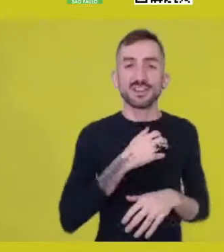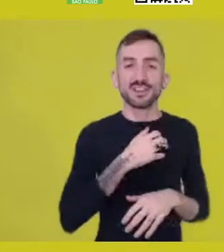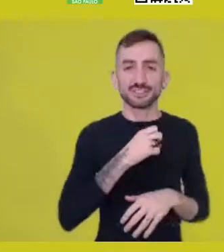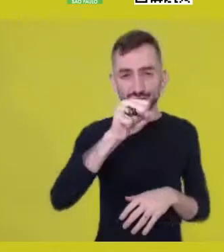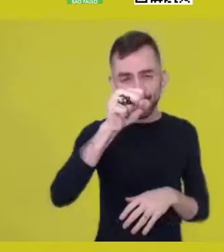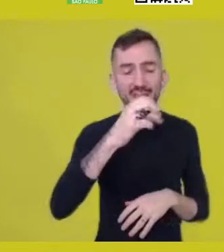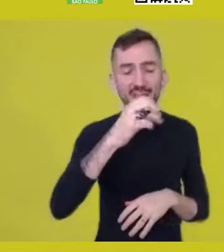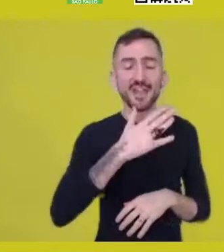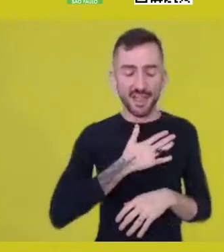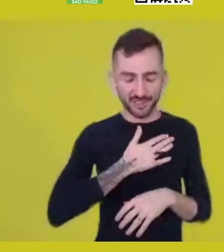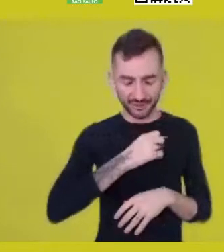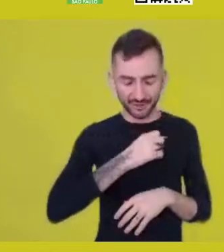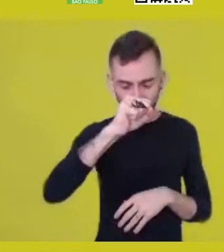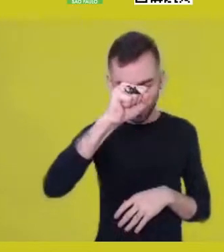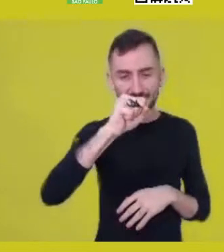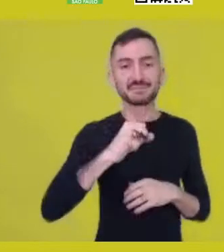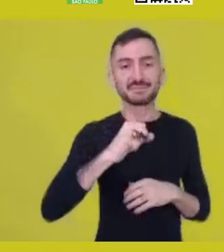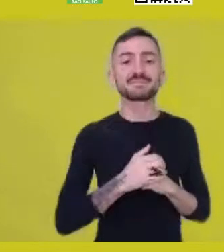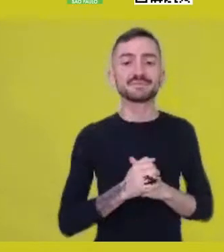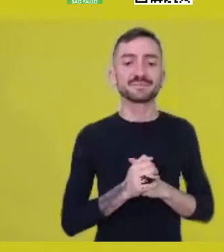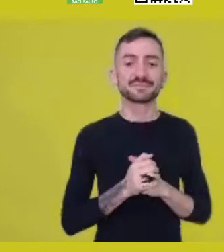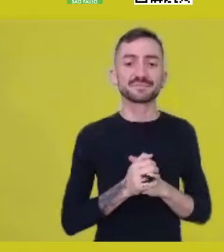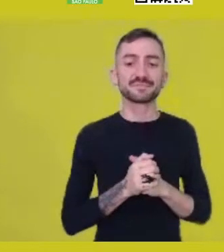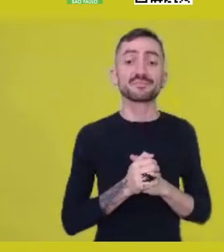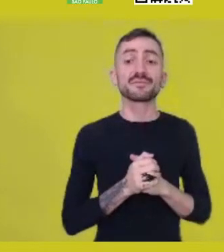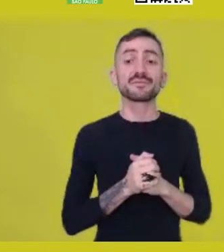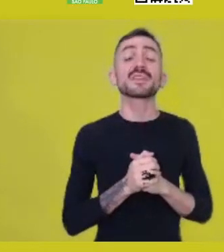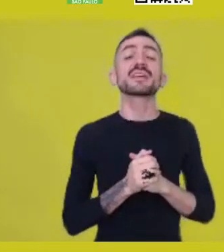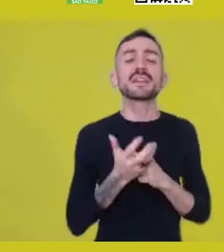I’d like to thank you for this afternoon